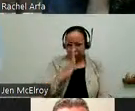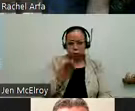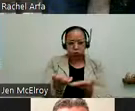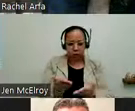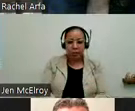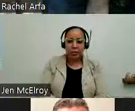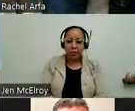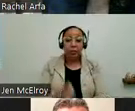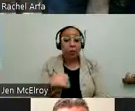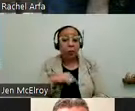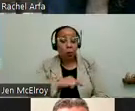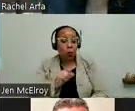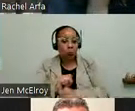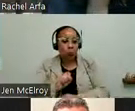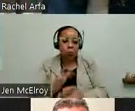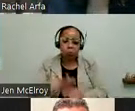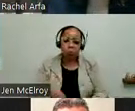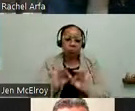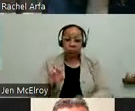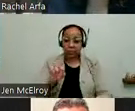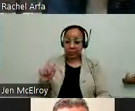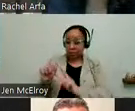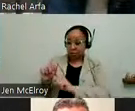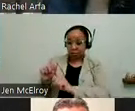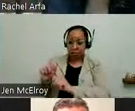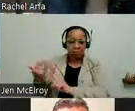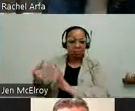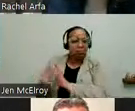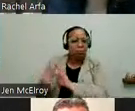want to make sure that disability is represented in all city services for